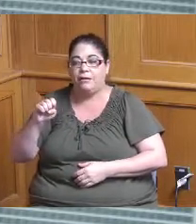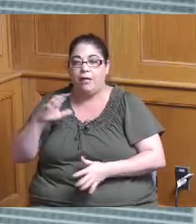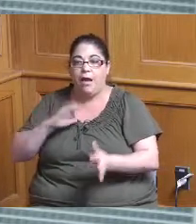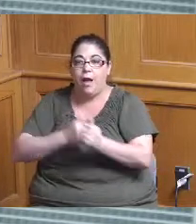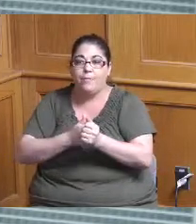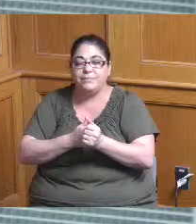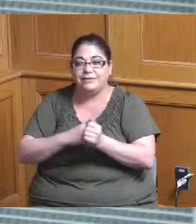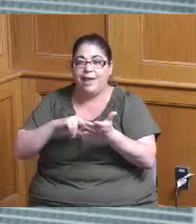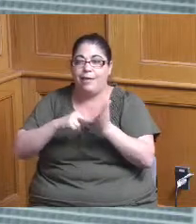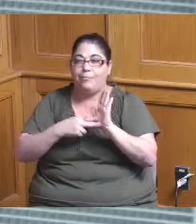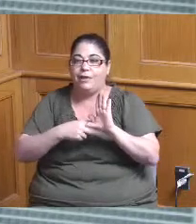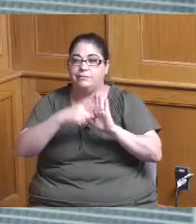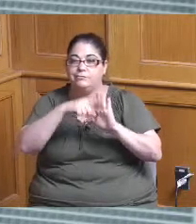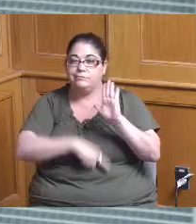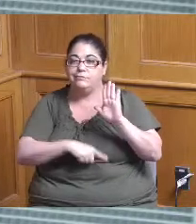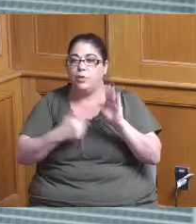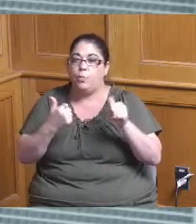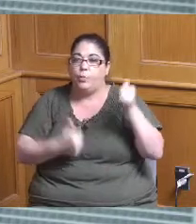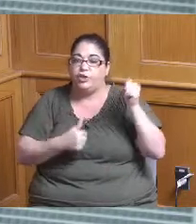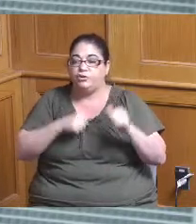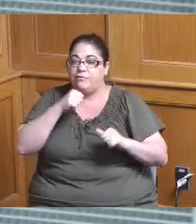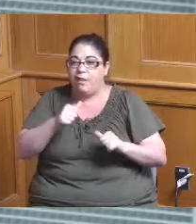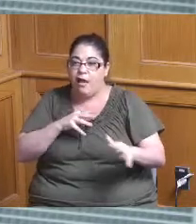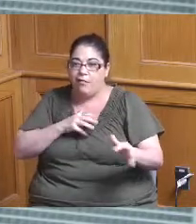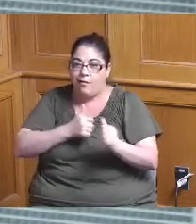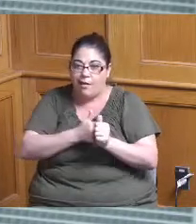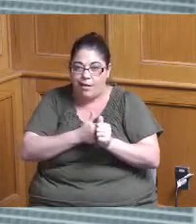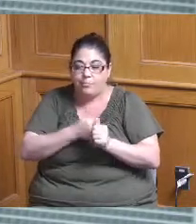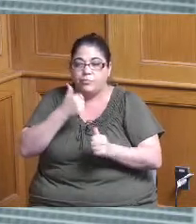what you're referring to where we have whether they're completed whether they were completed